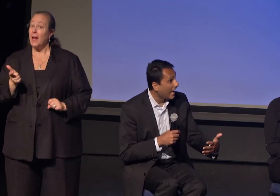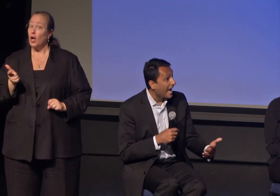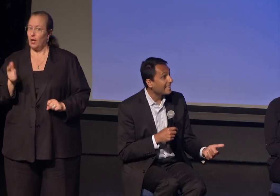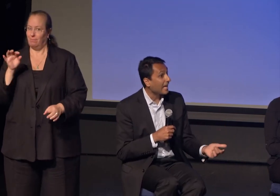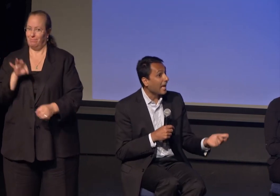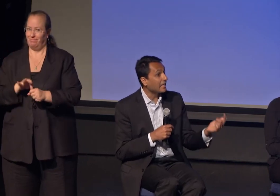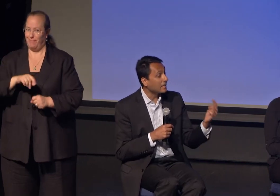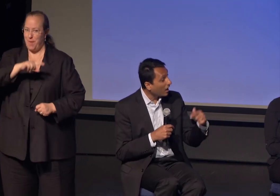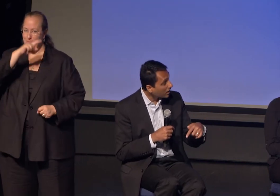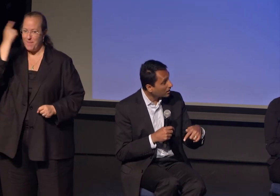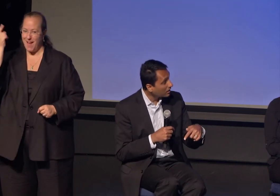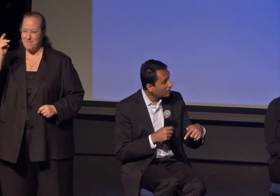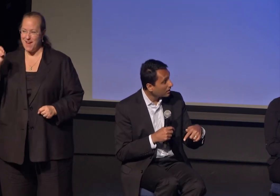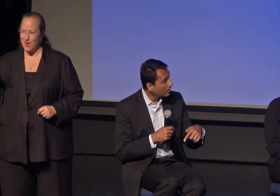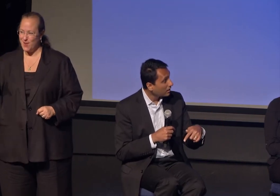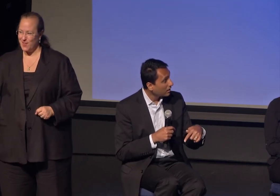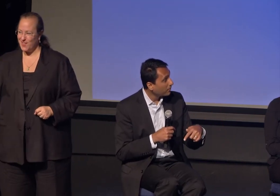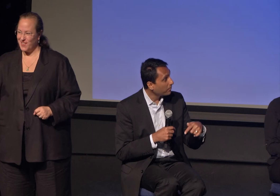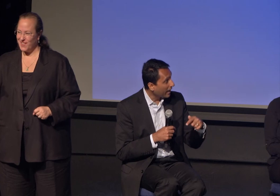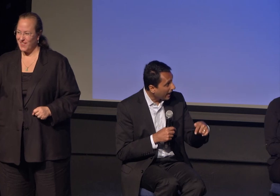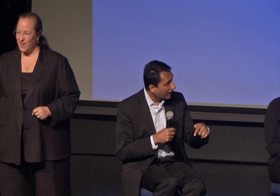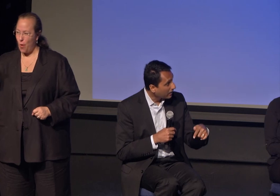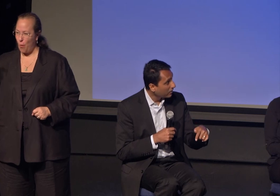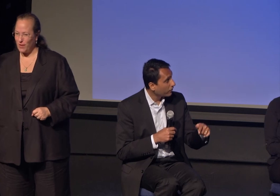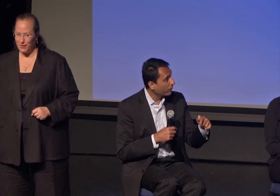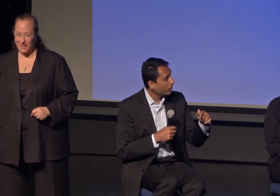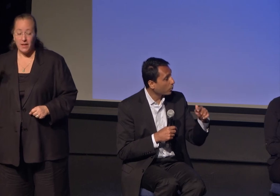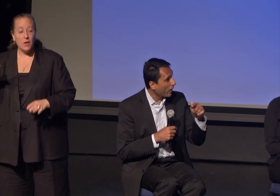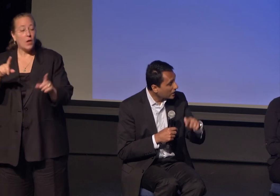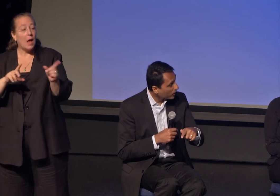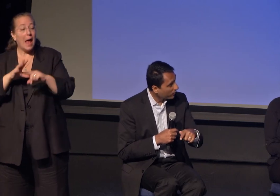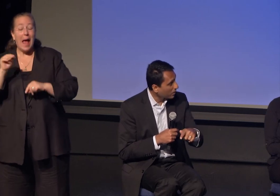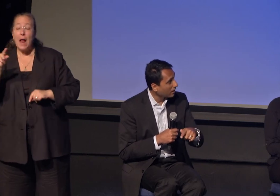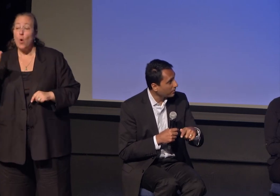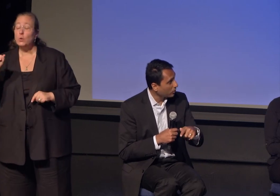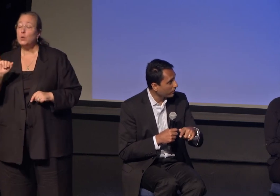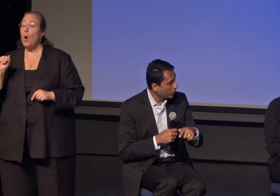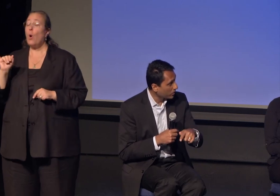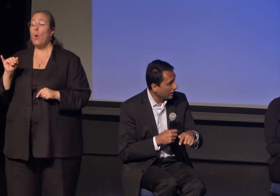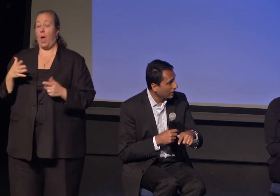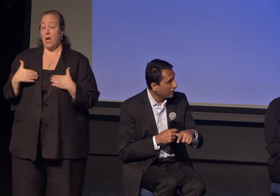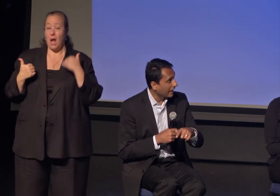and a young man graduated from Columbia University,